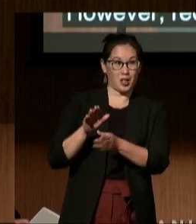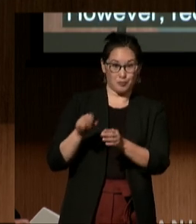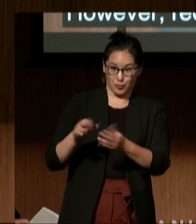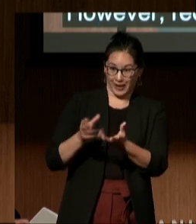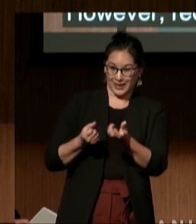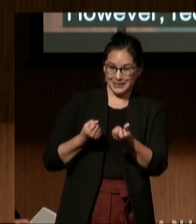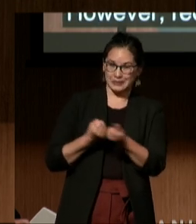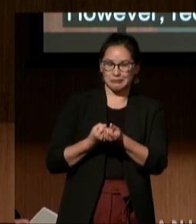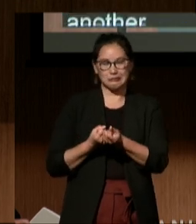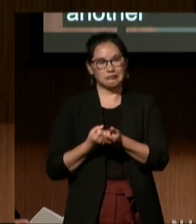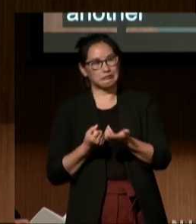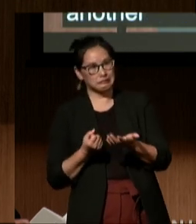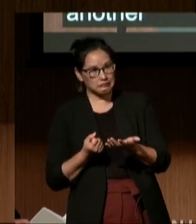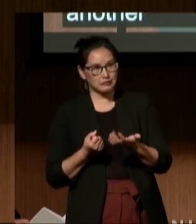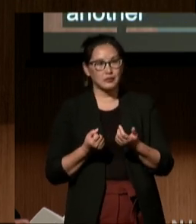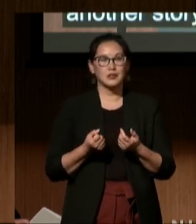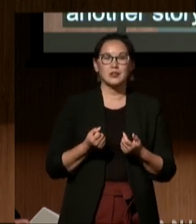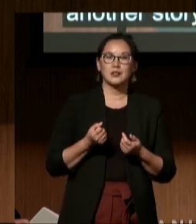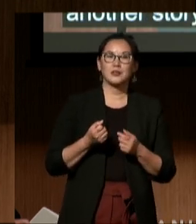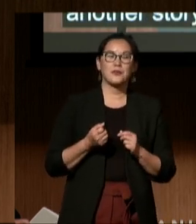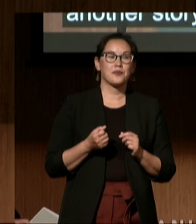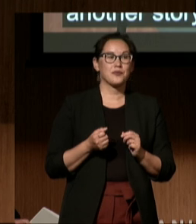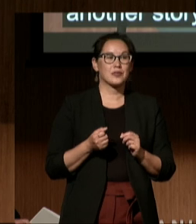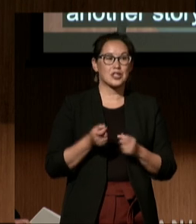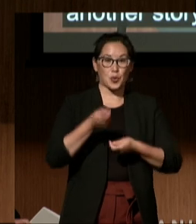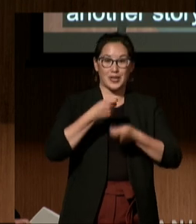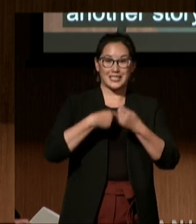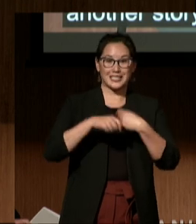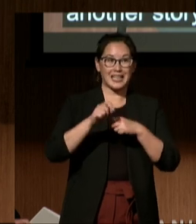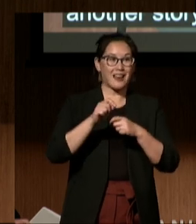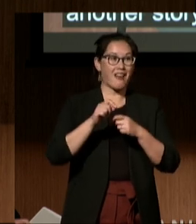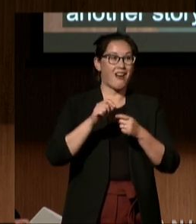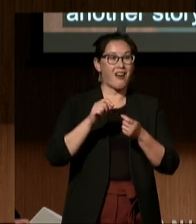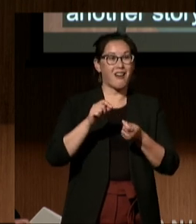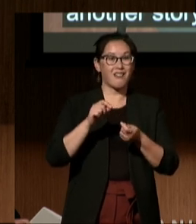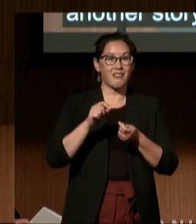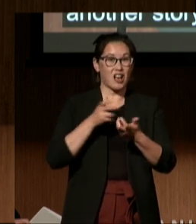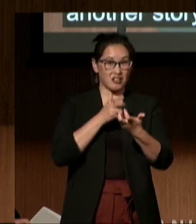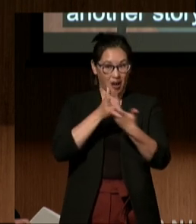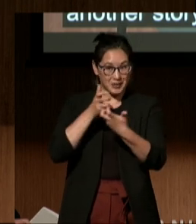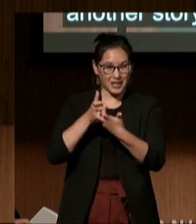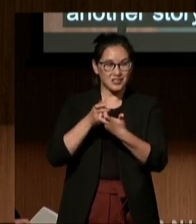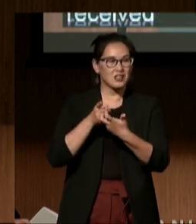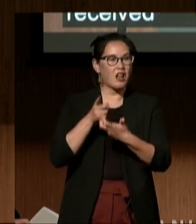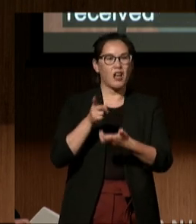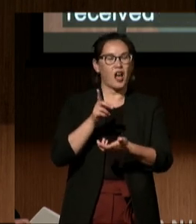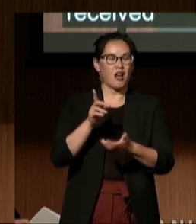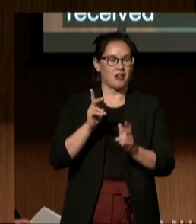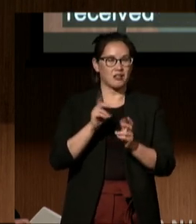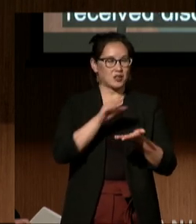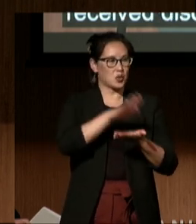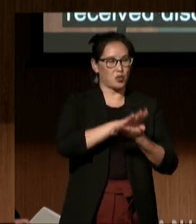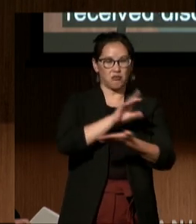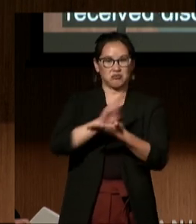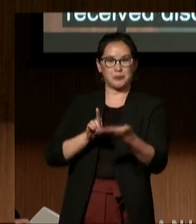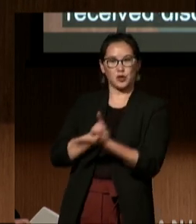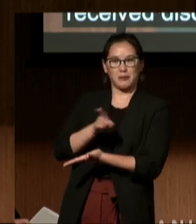Instead of accommodations, he received discrimination. Things such as being kicked off the basketball team